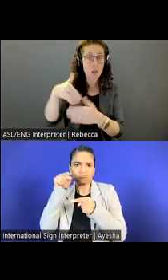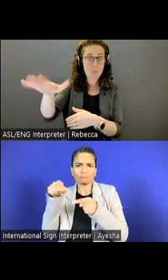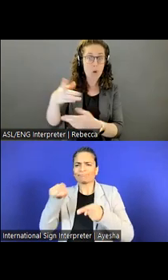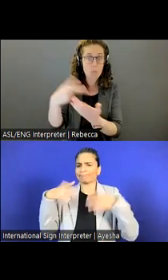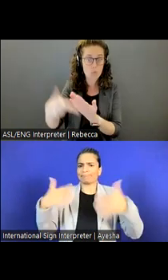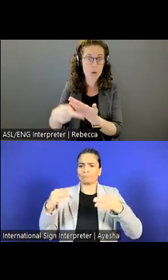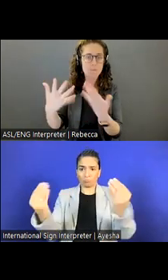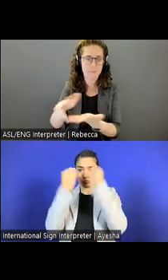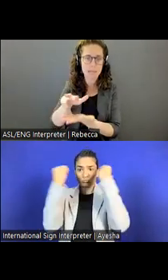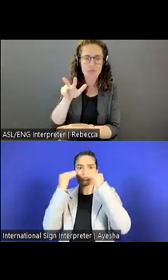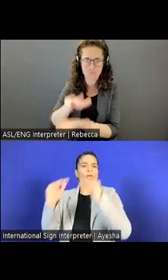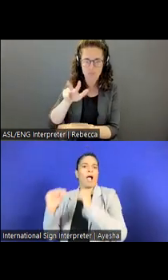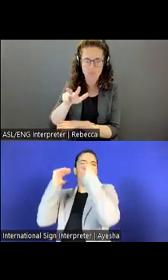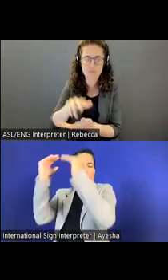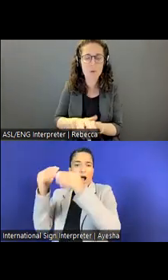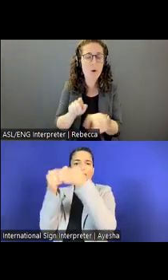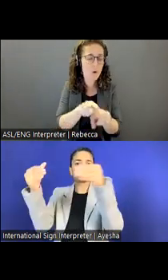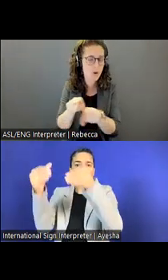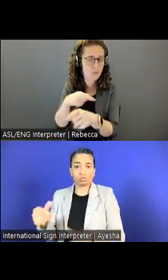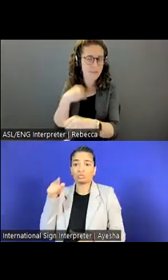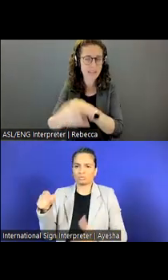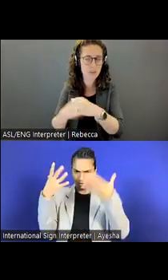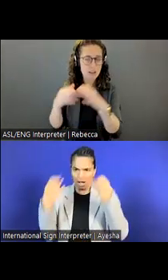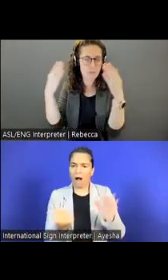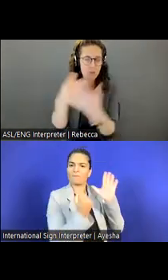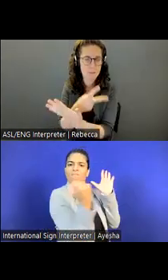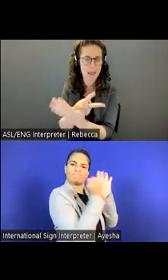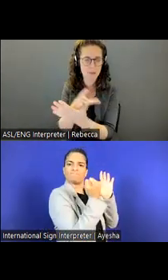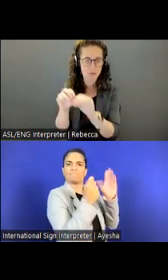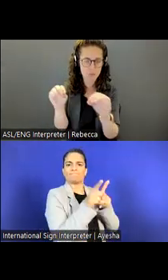as internationally focused Master's Degrees.